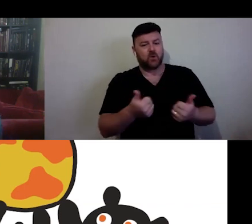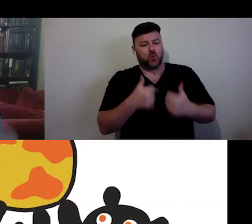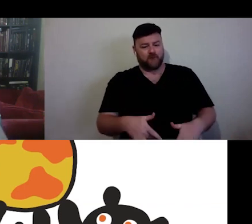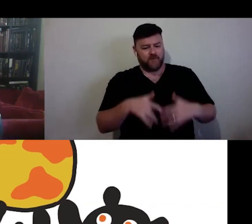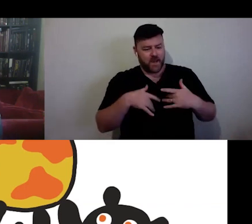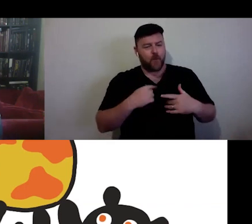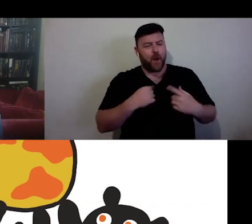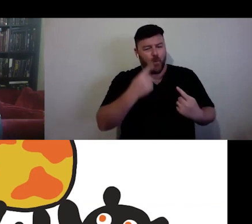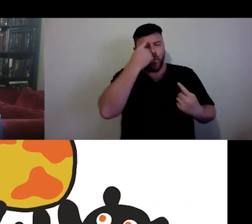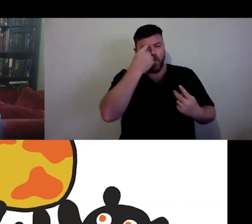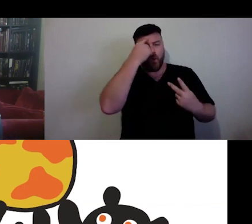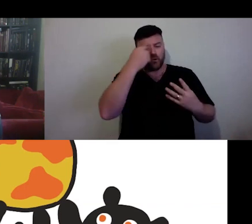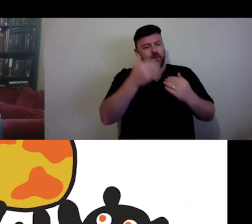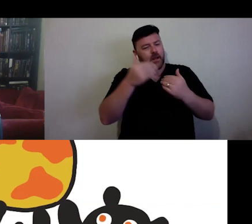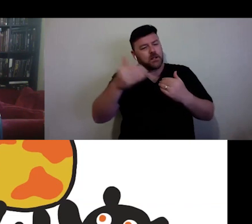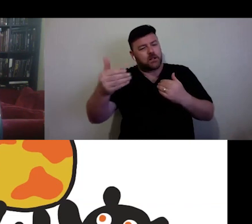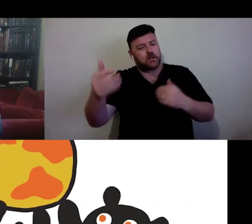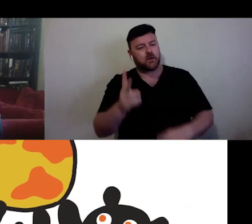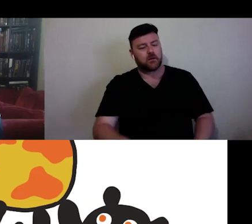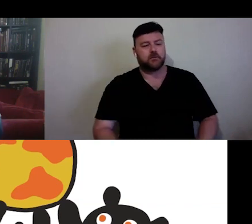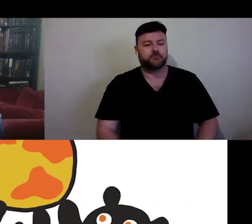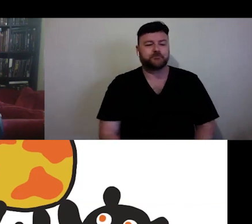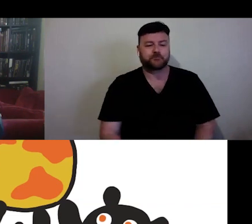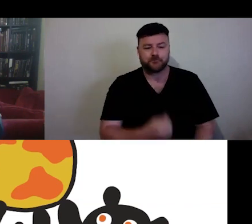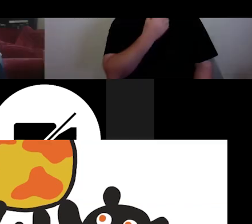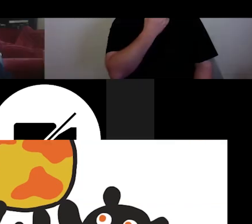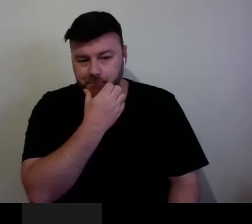I will end now so we have time for a Q&A. Thank you, everybody!